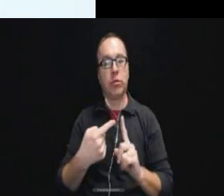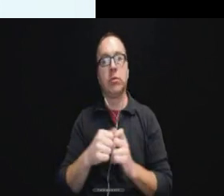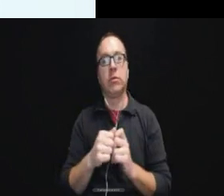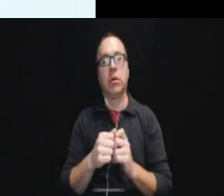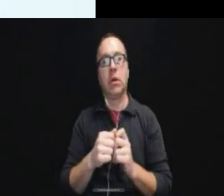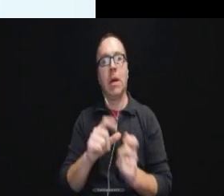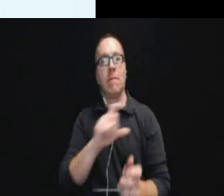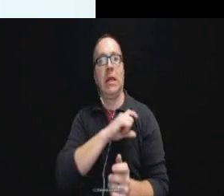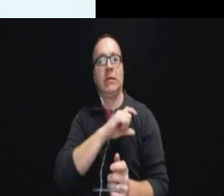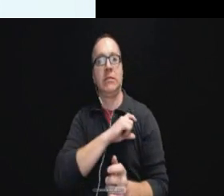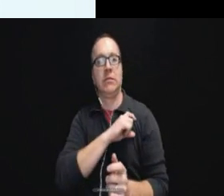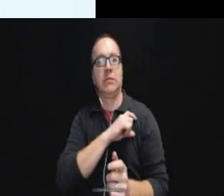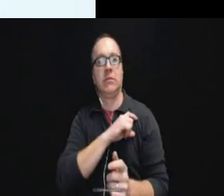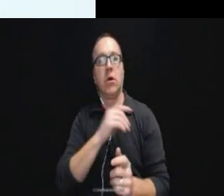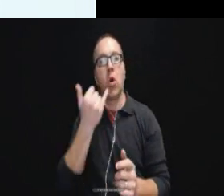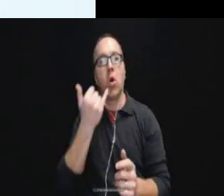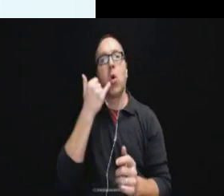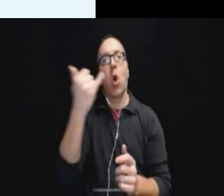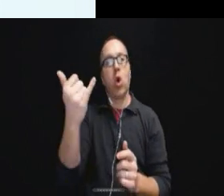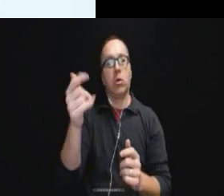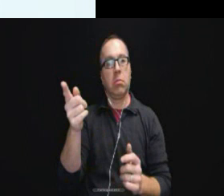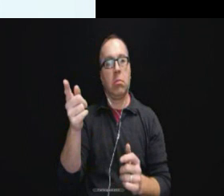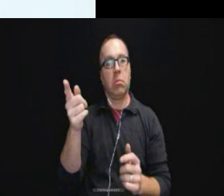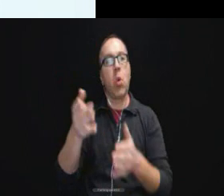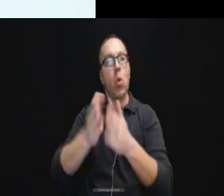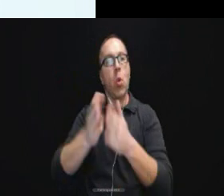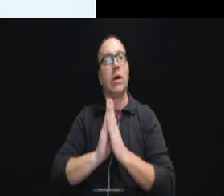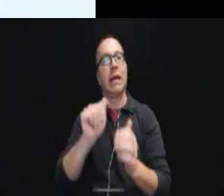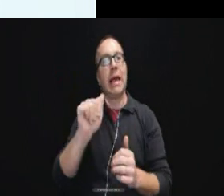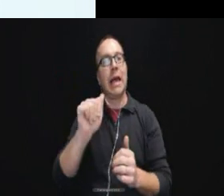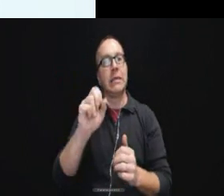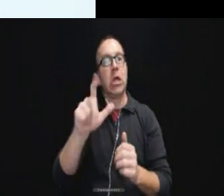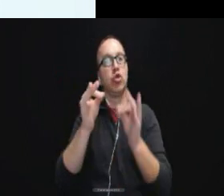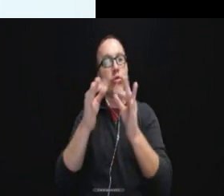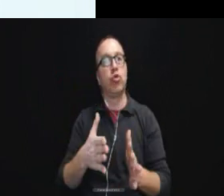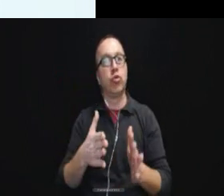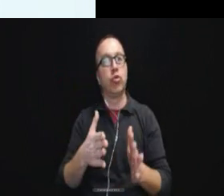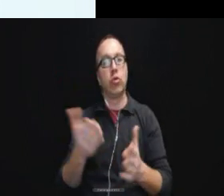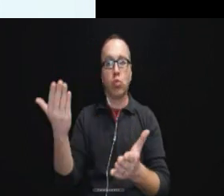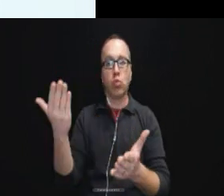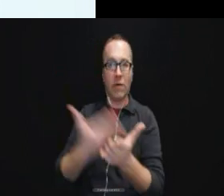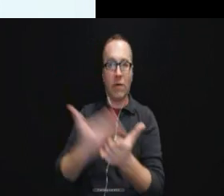And the police called and, you know, requested an American Sign Language interpreter to arrive.